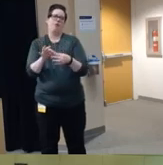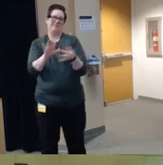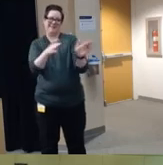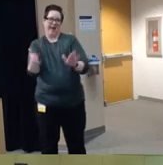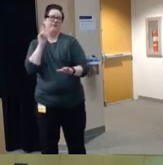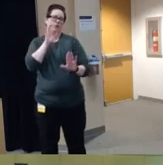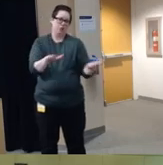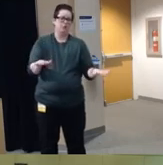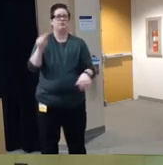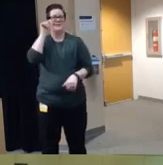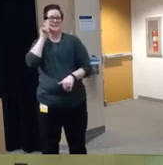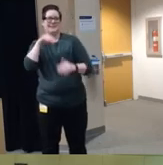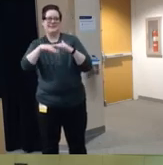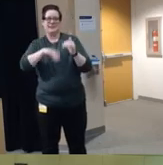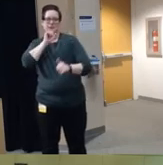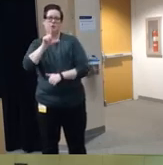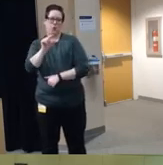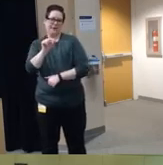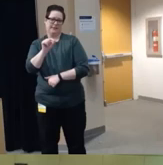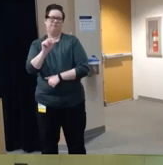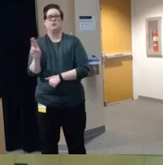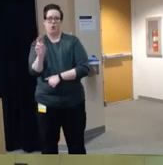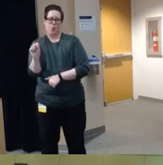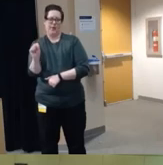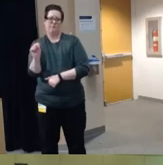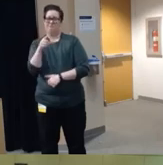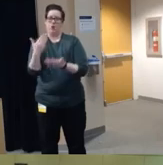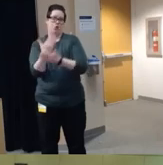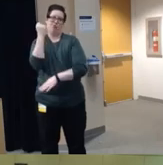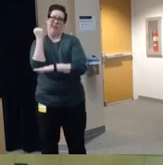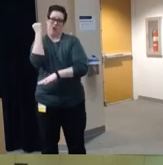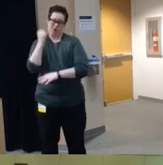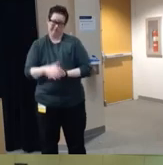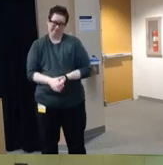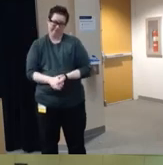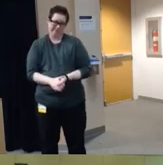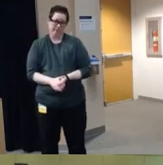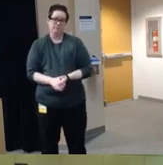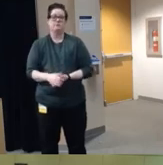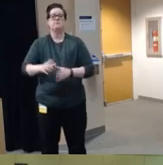under 20 years old in the US as I mentioned that did set a new record um among these children 85%